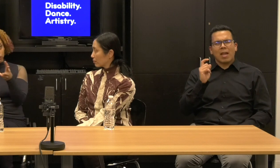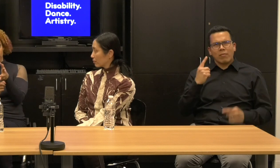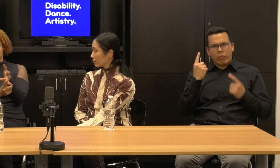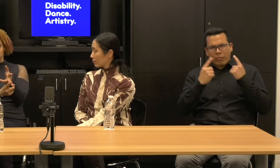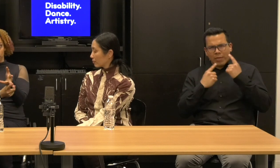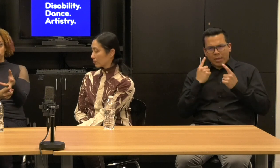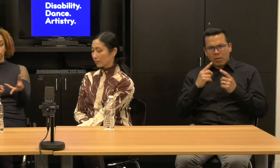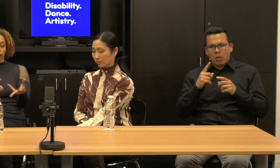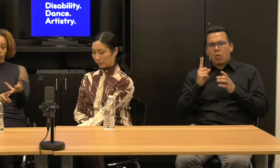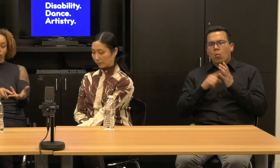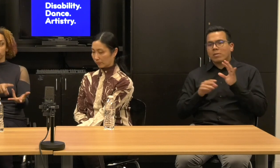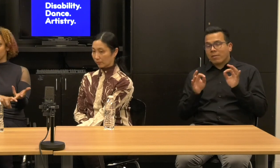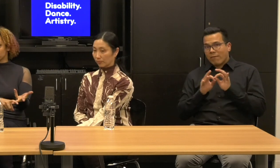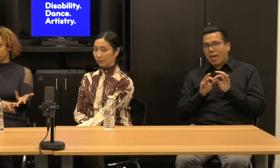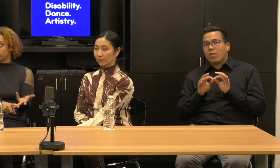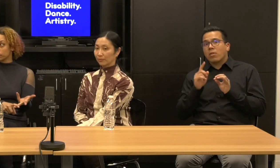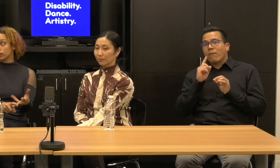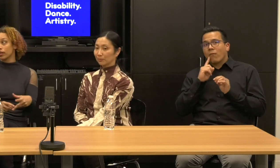What is the relationship to mainstream dance forms?